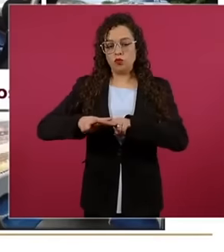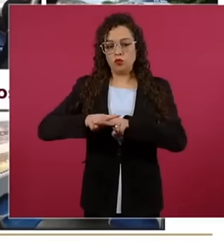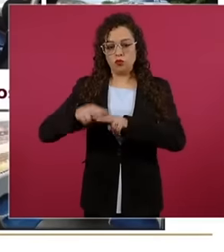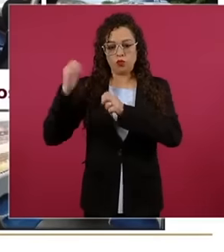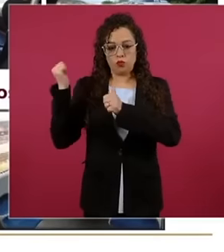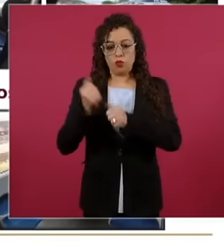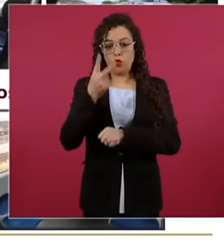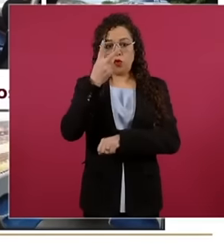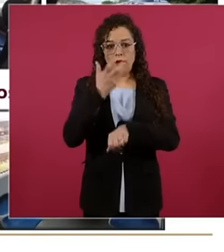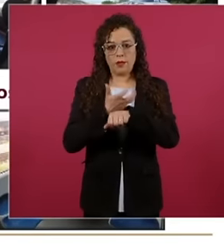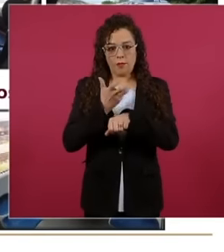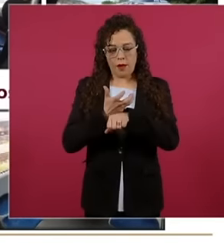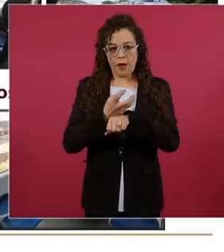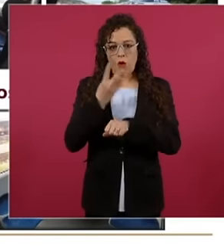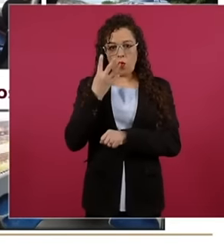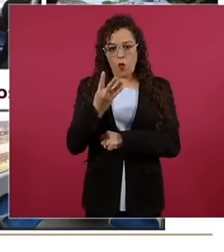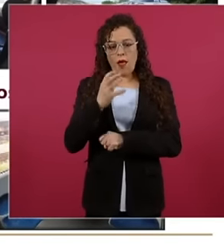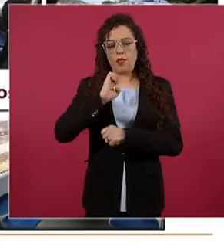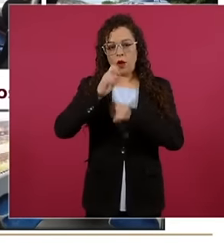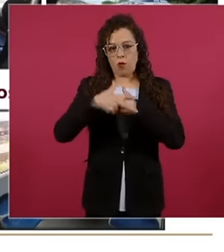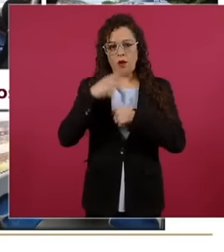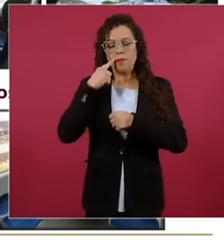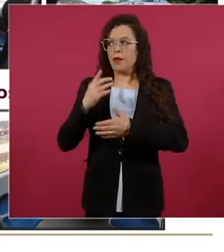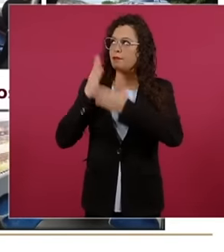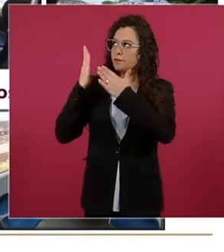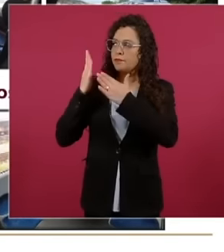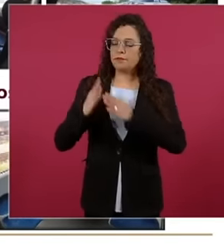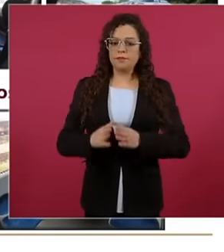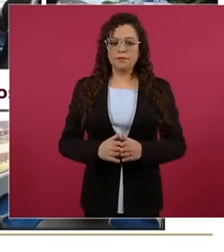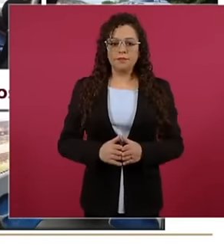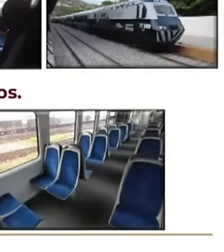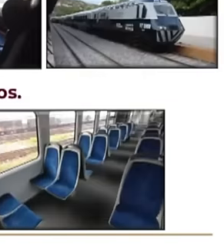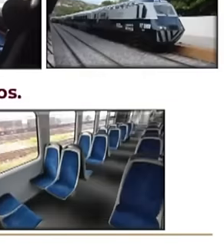American, four of European origin, and two suburban trains, which are the ones that are